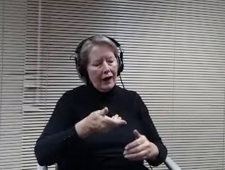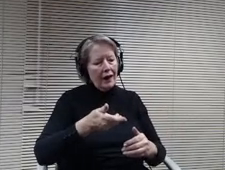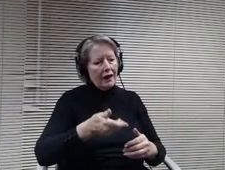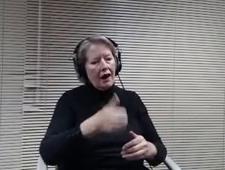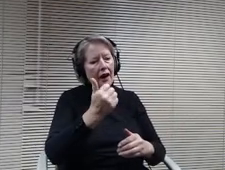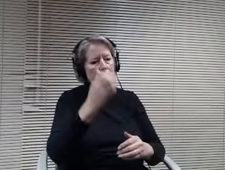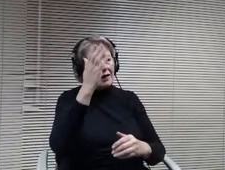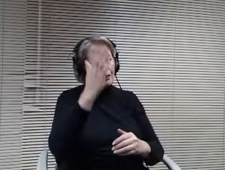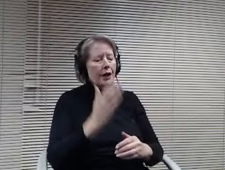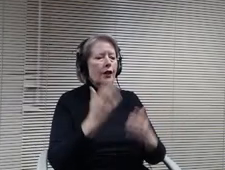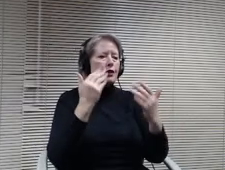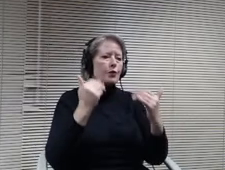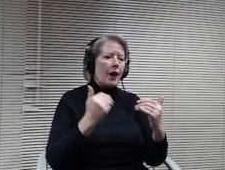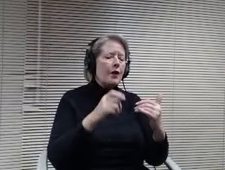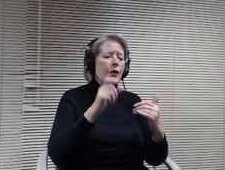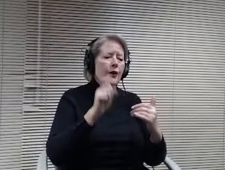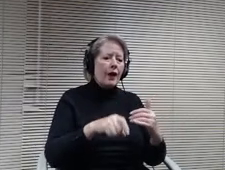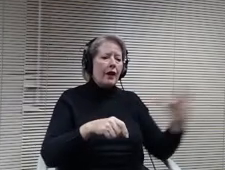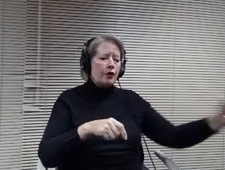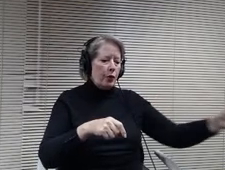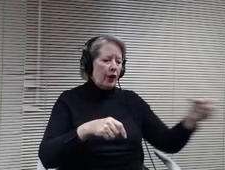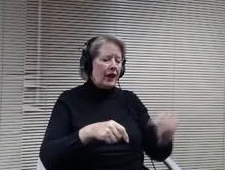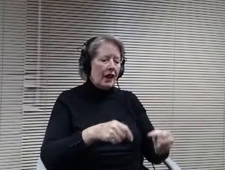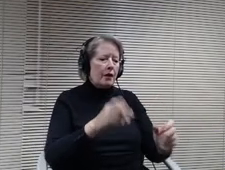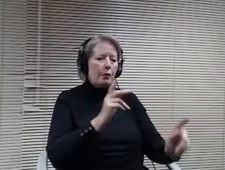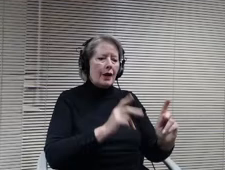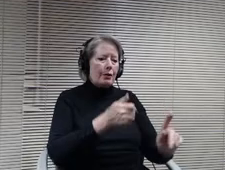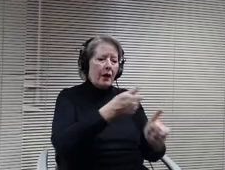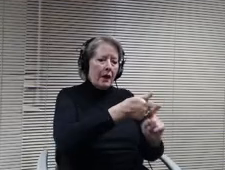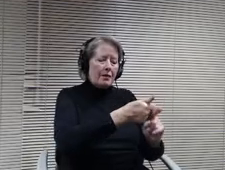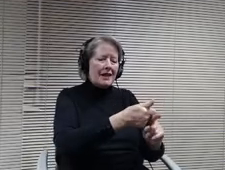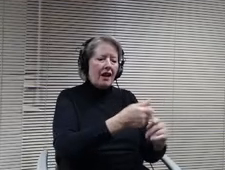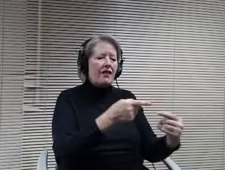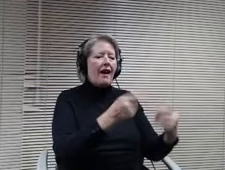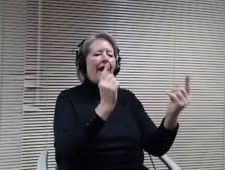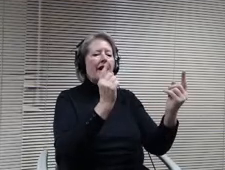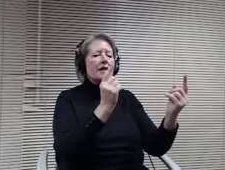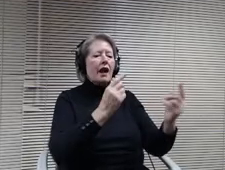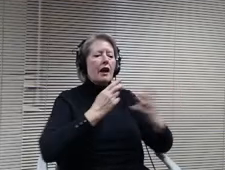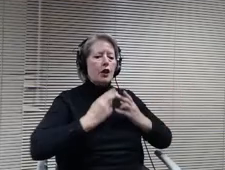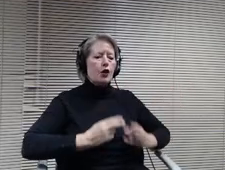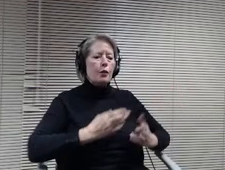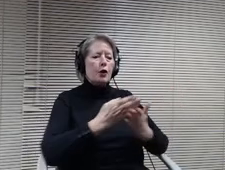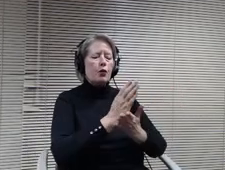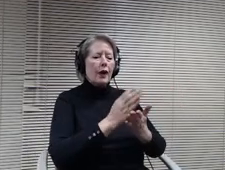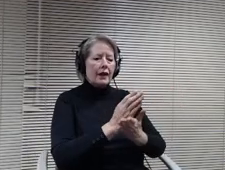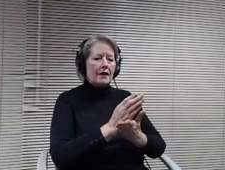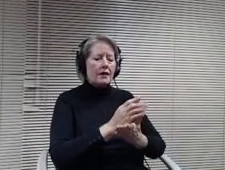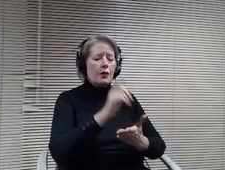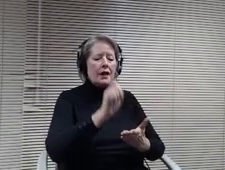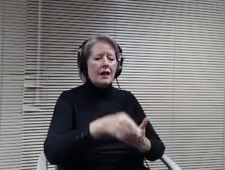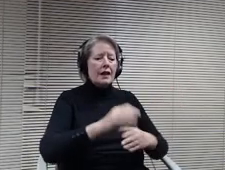rights. I plead that the school board make an anti discrimination statement within the policy that clearly states